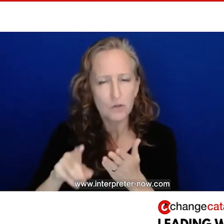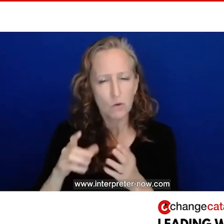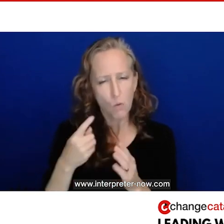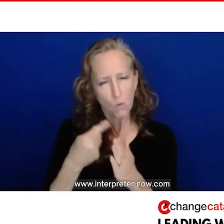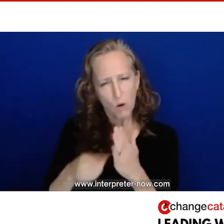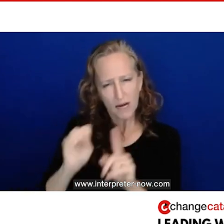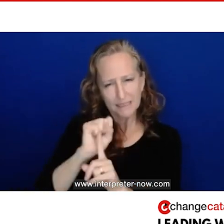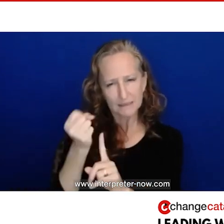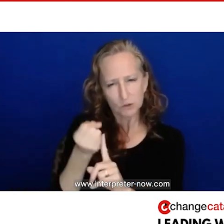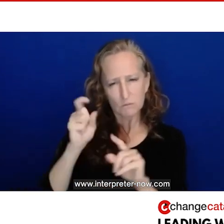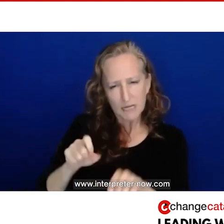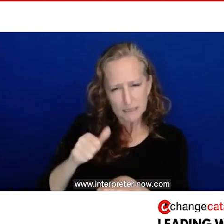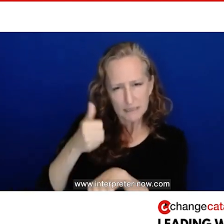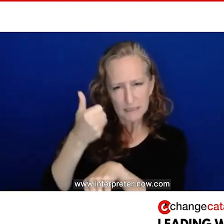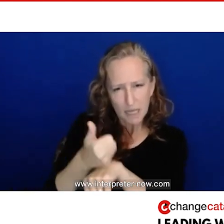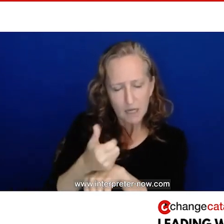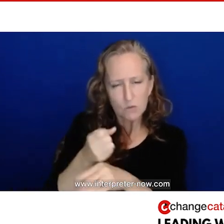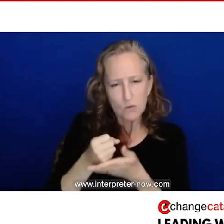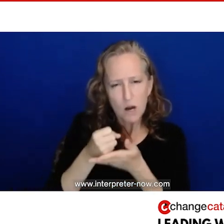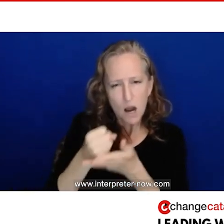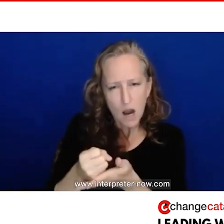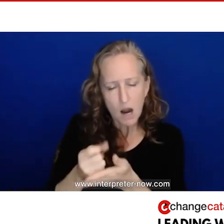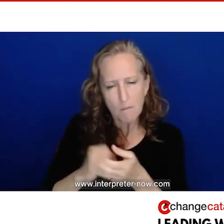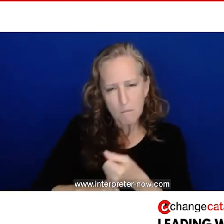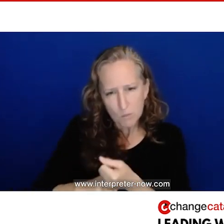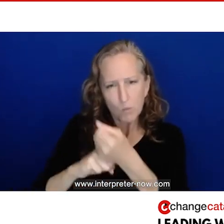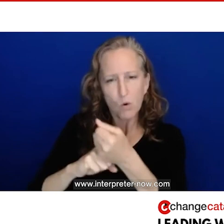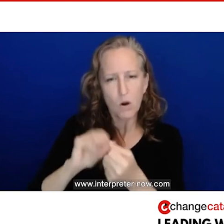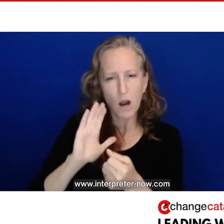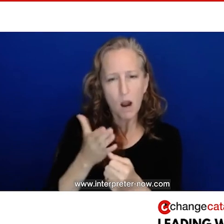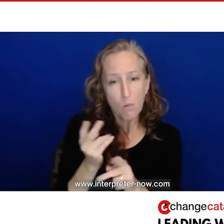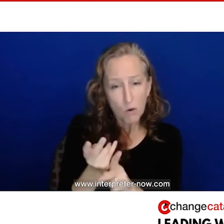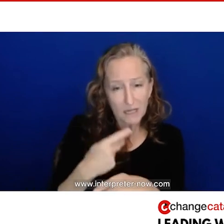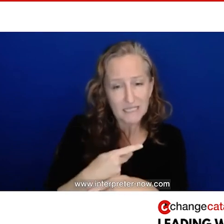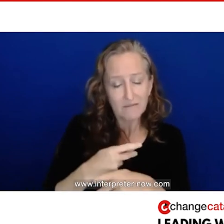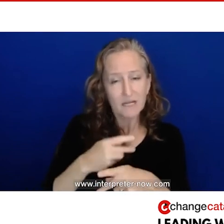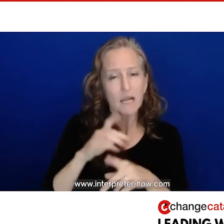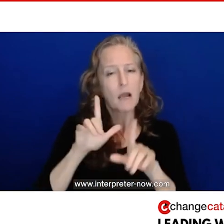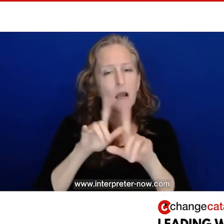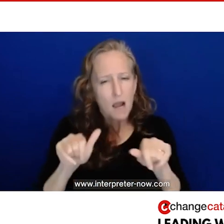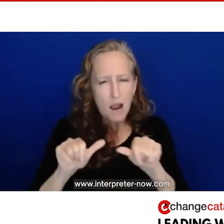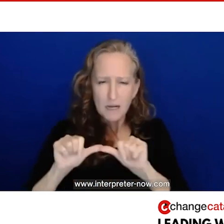to be in place to increase our productivity, but also sustaining performance, especially